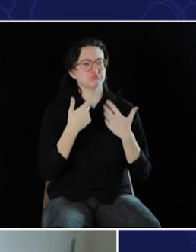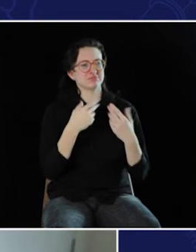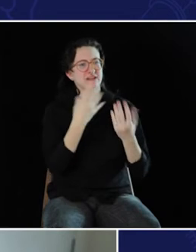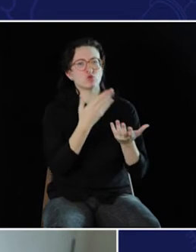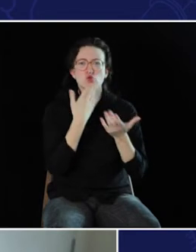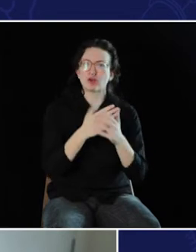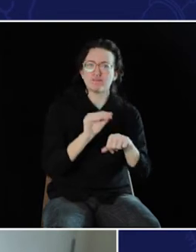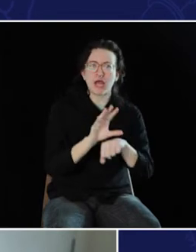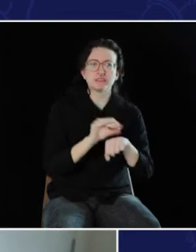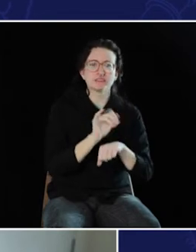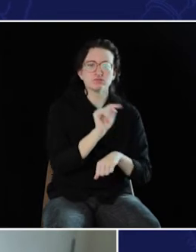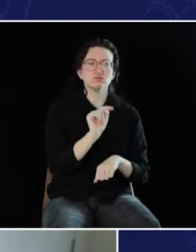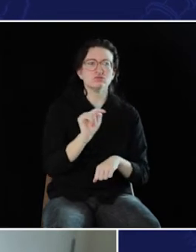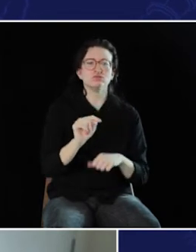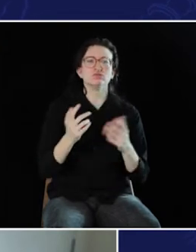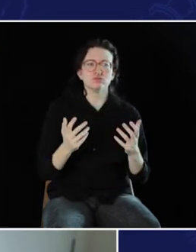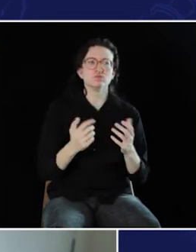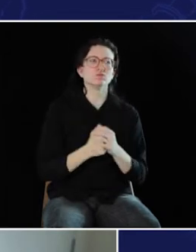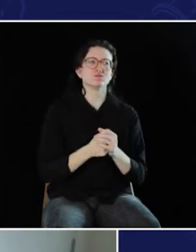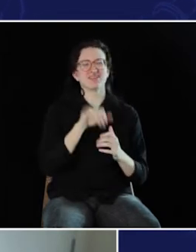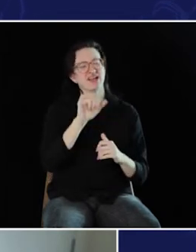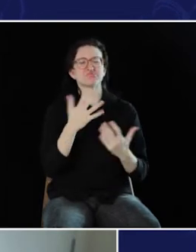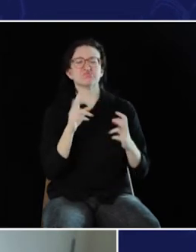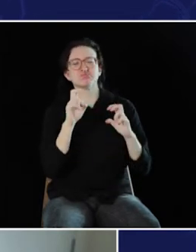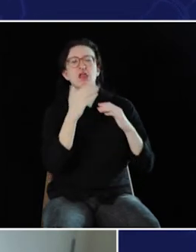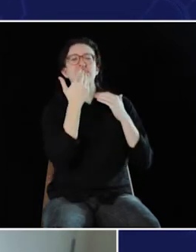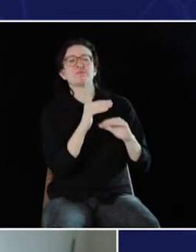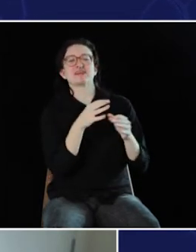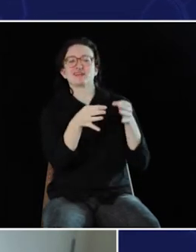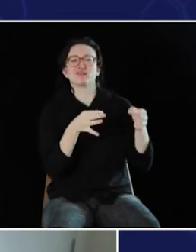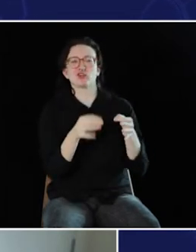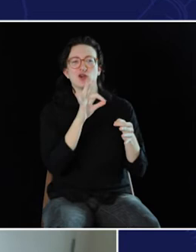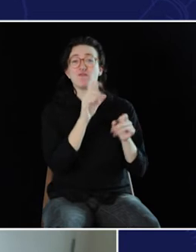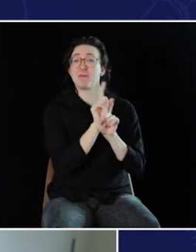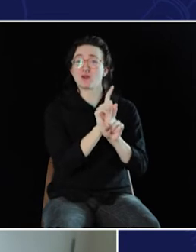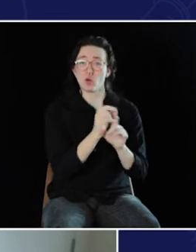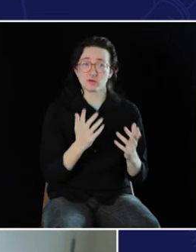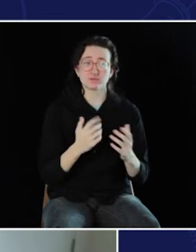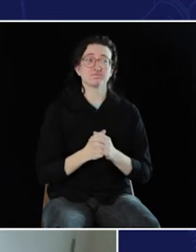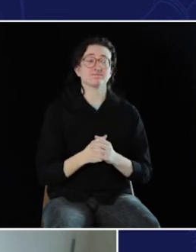has given you good advice. I think that that's a pretty limited definition of a mentor.